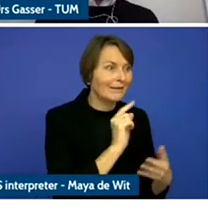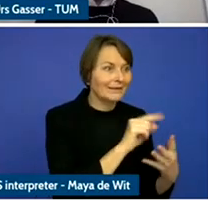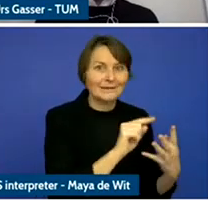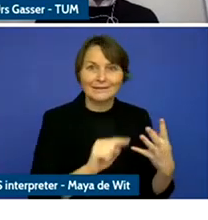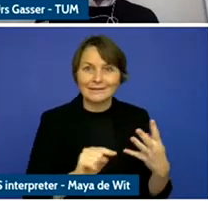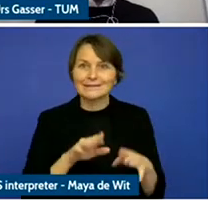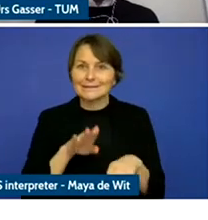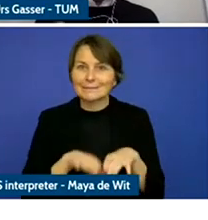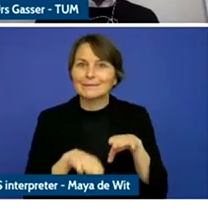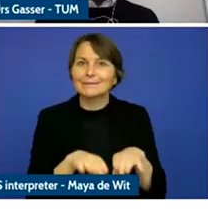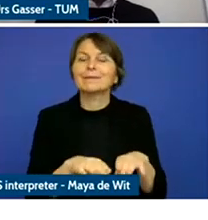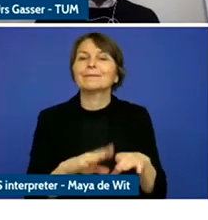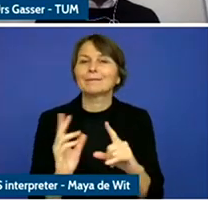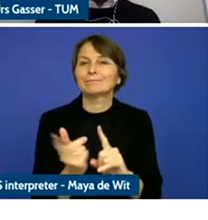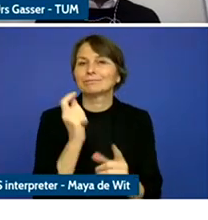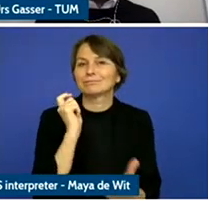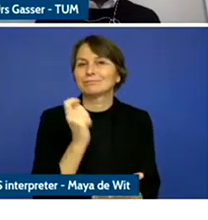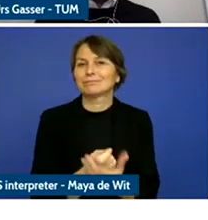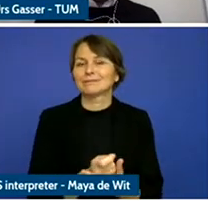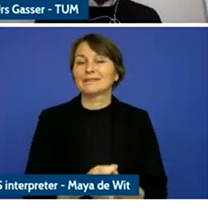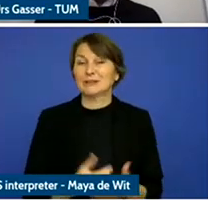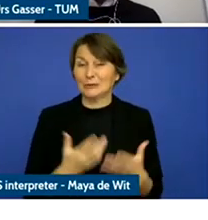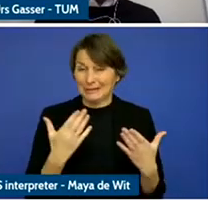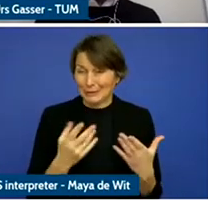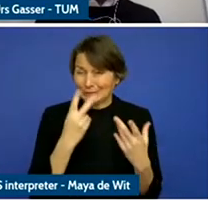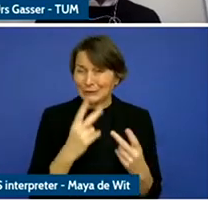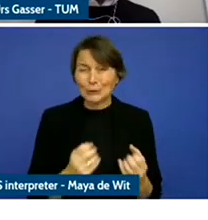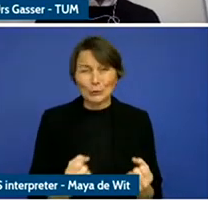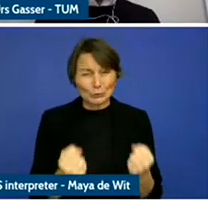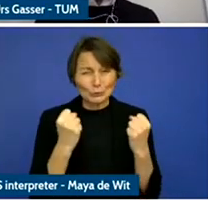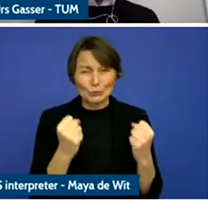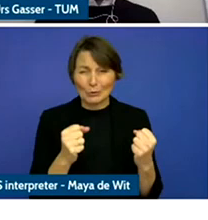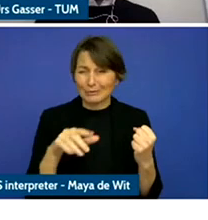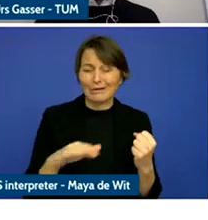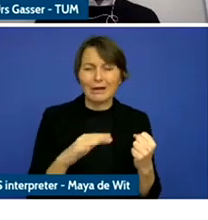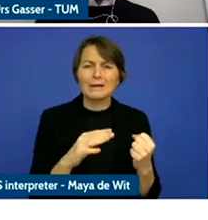transaction which, is purchasing a snag sneaker and these are deeply